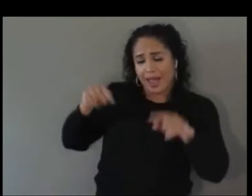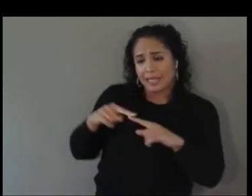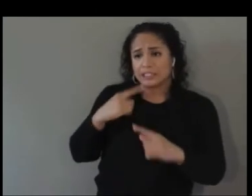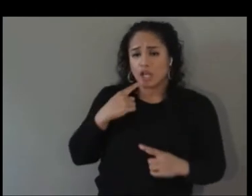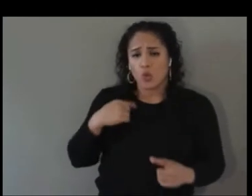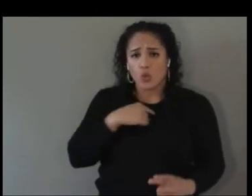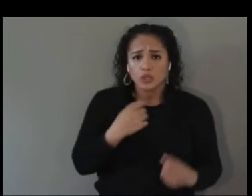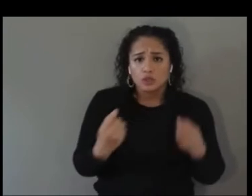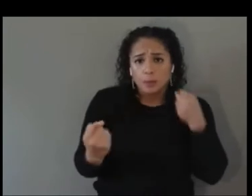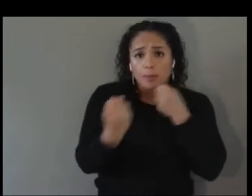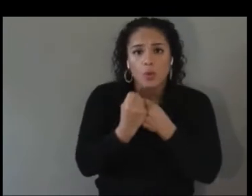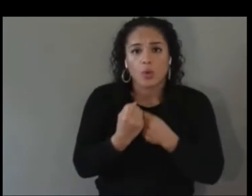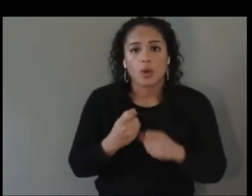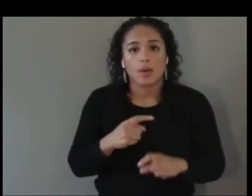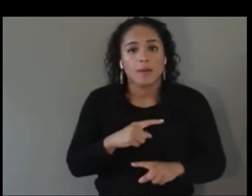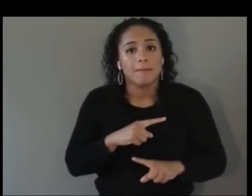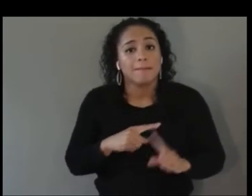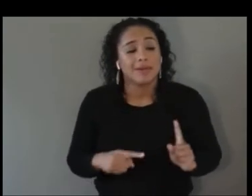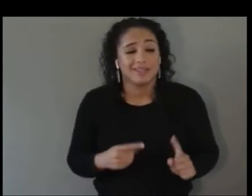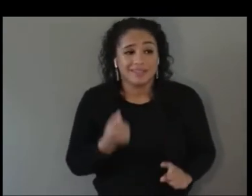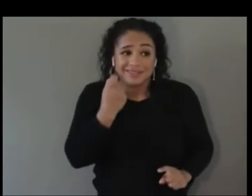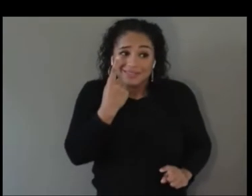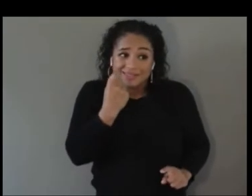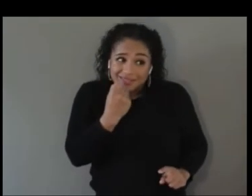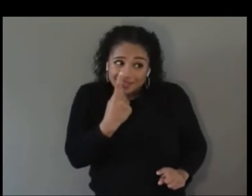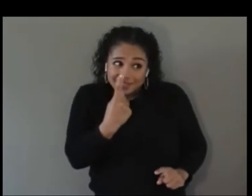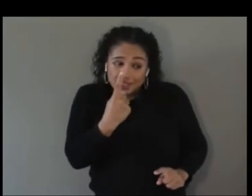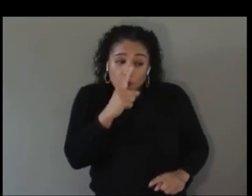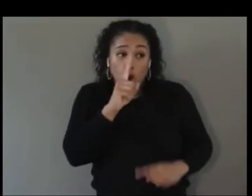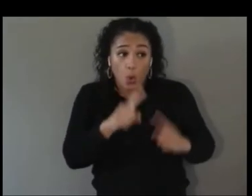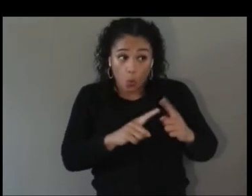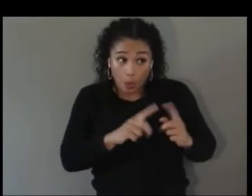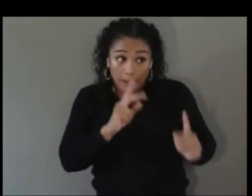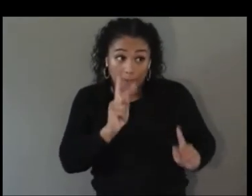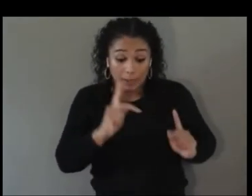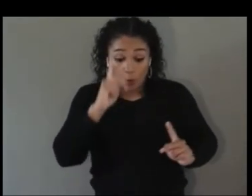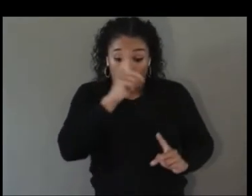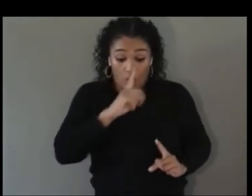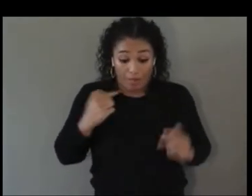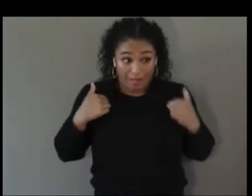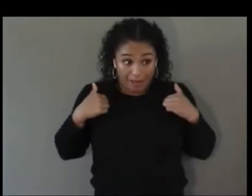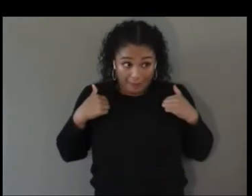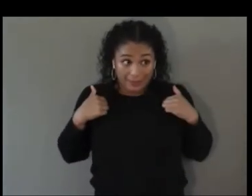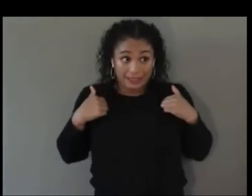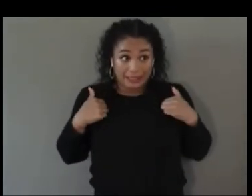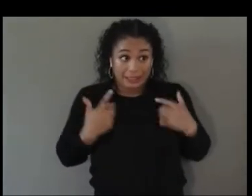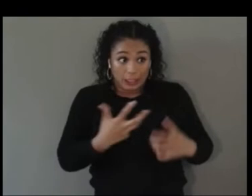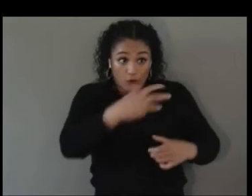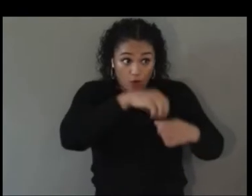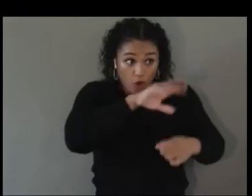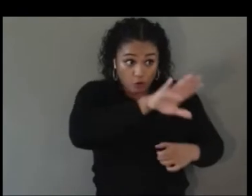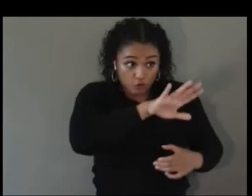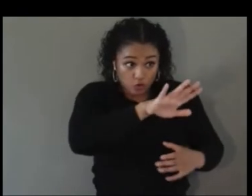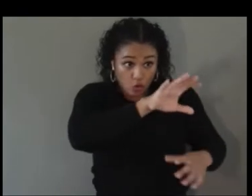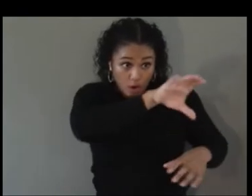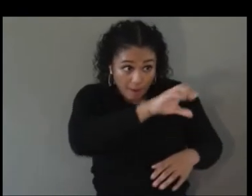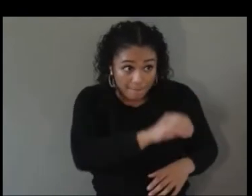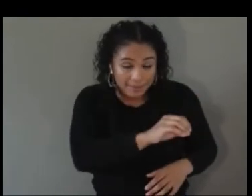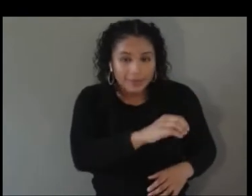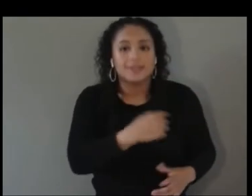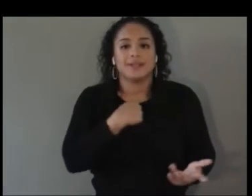you're with me when I see people that look like me that are with you. And right now, I extend an opportunity, Neil, I extend